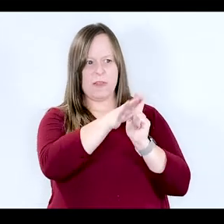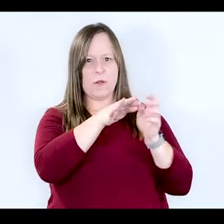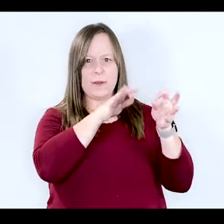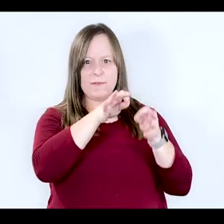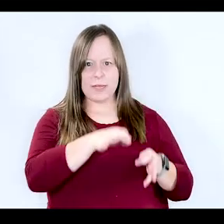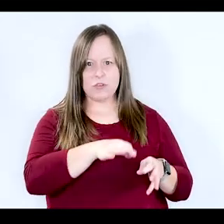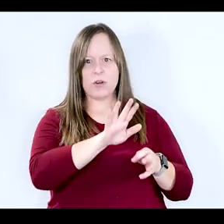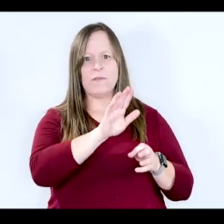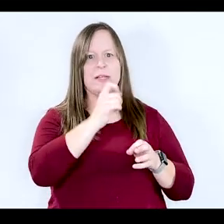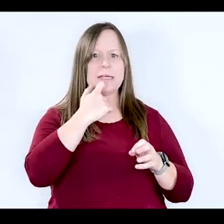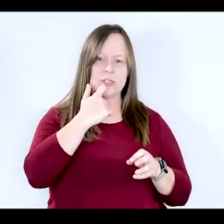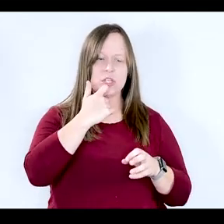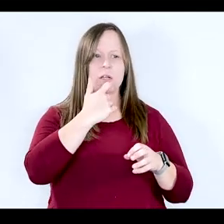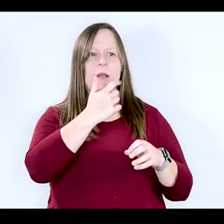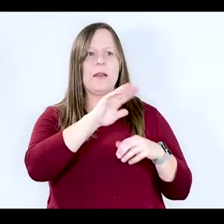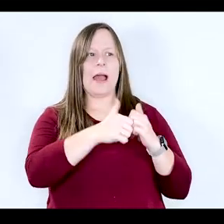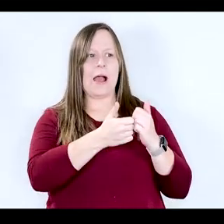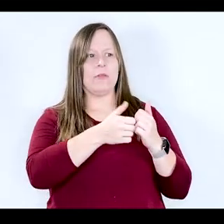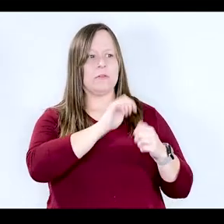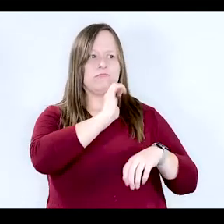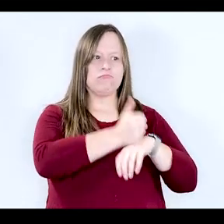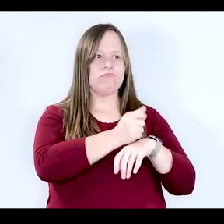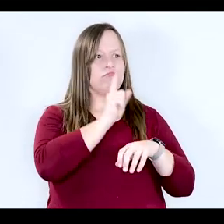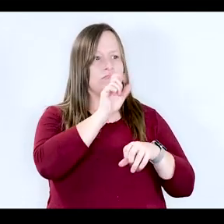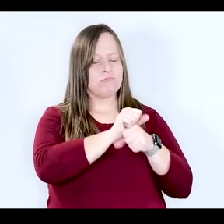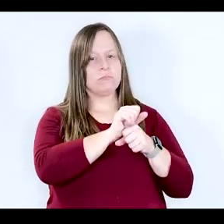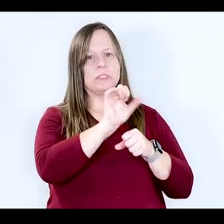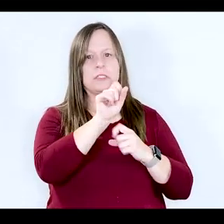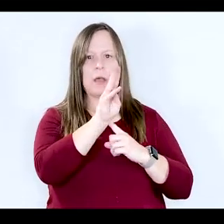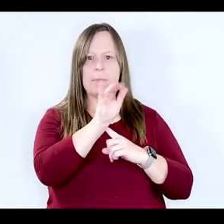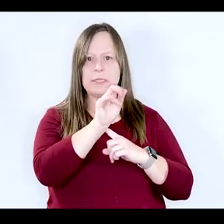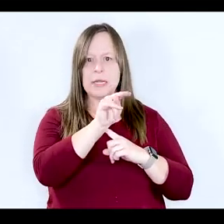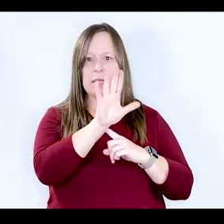definition of addiction and how this legitimizes substance use disorders as